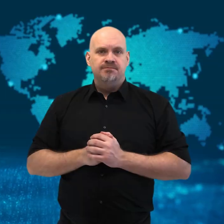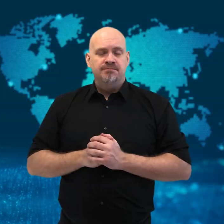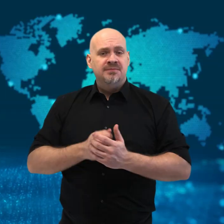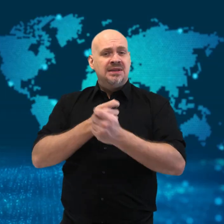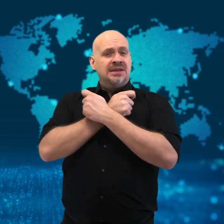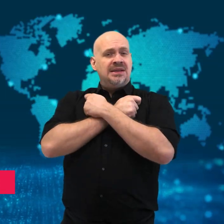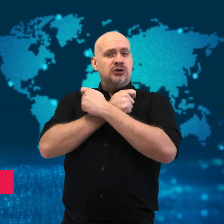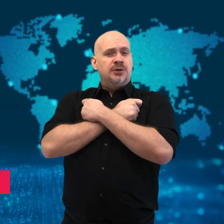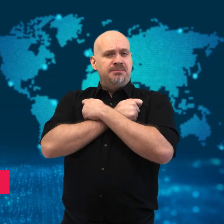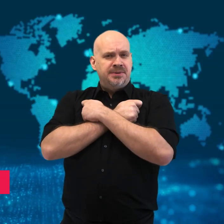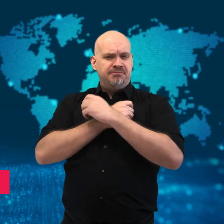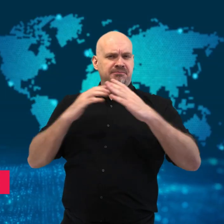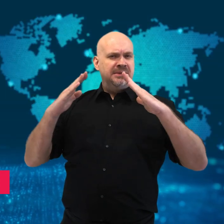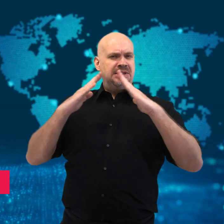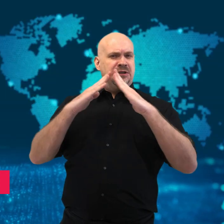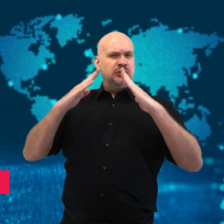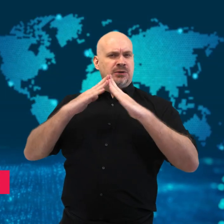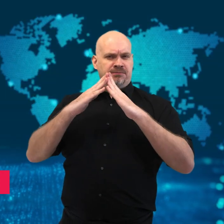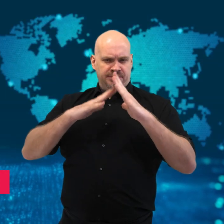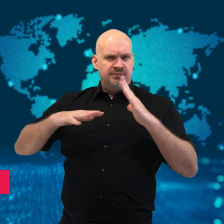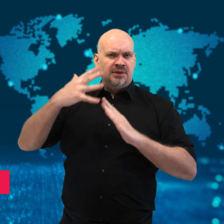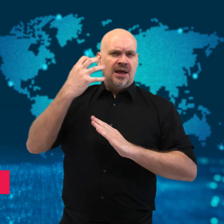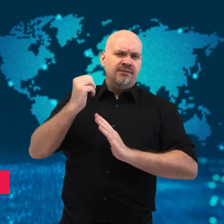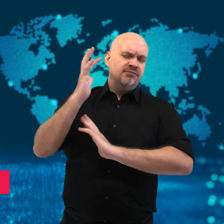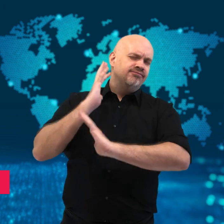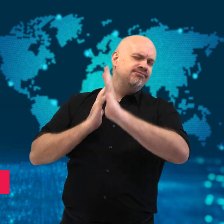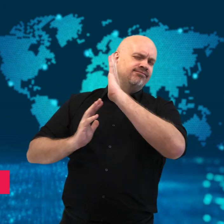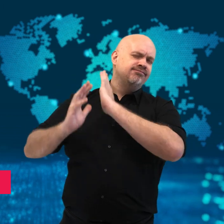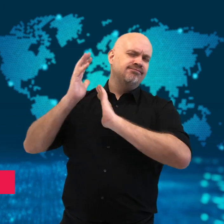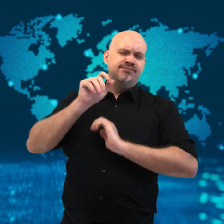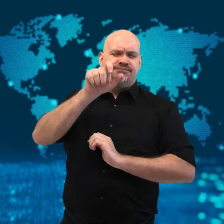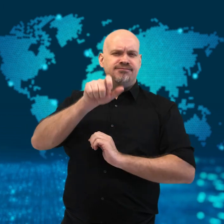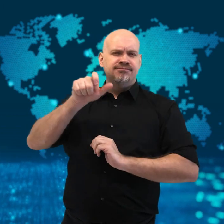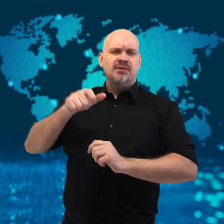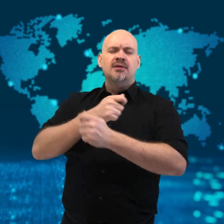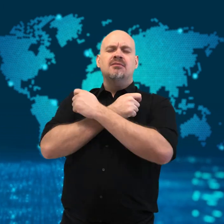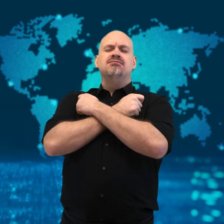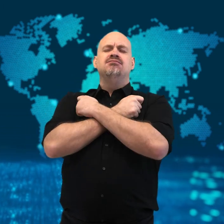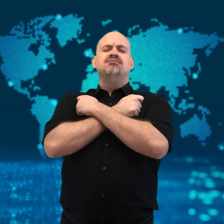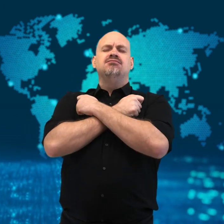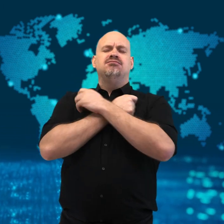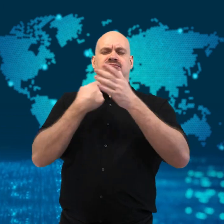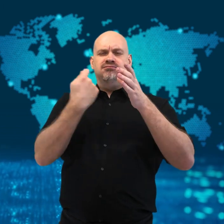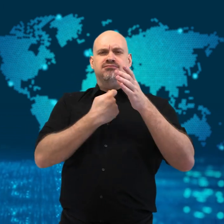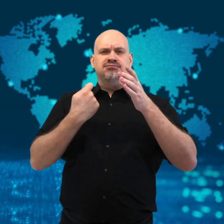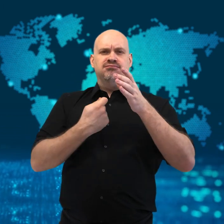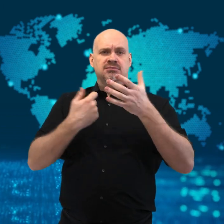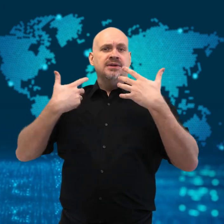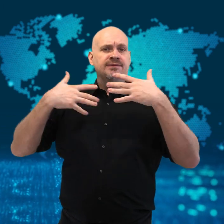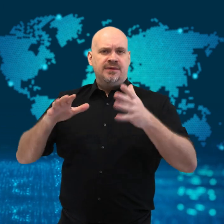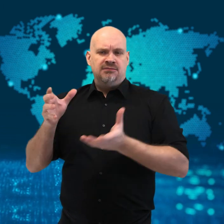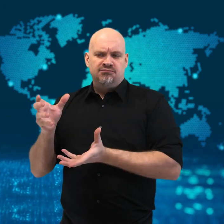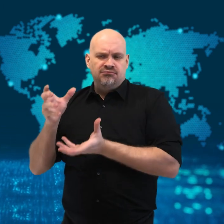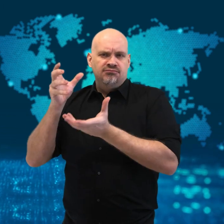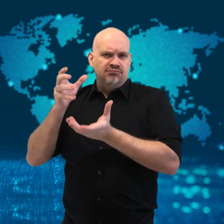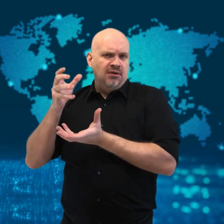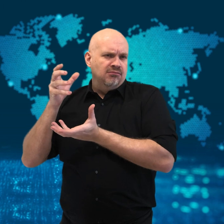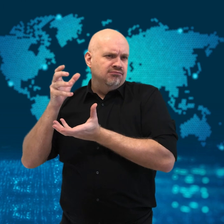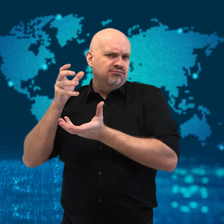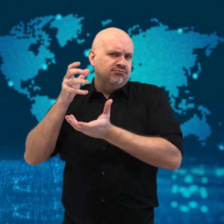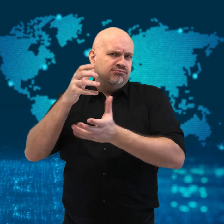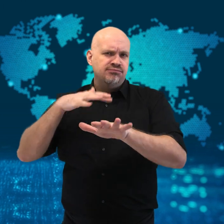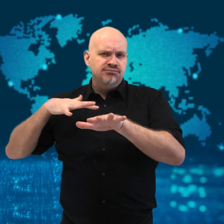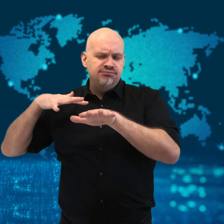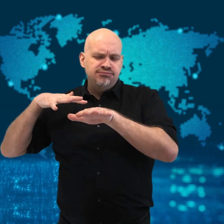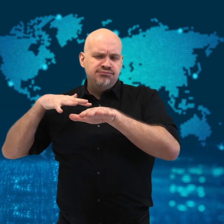[Gavin]: Mummies of ancient Egyptian rulers were carried